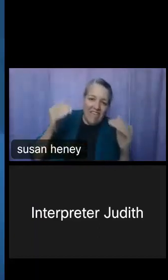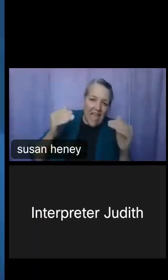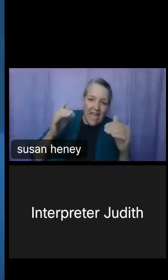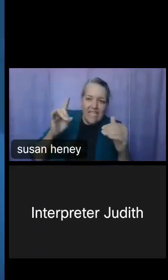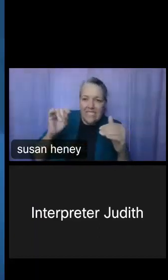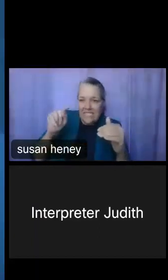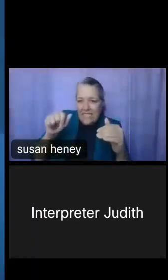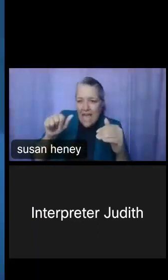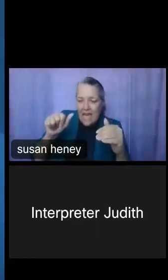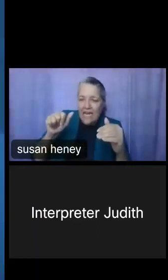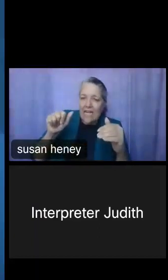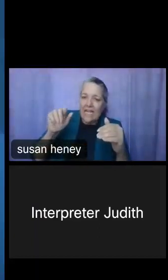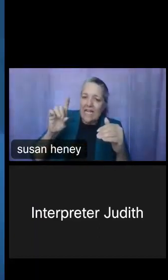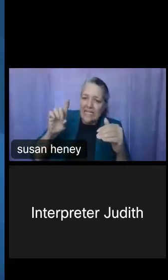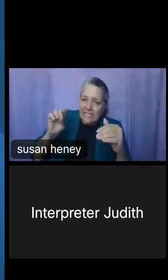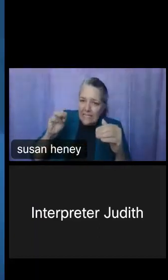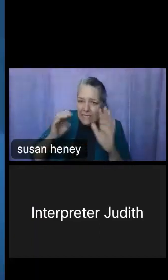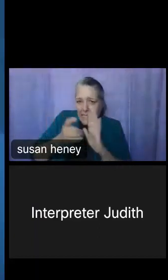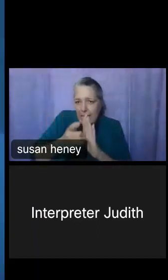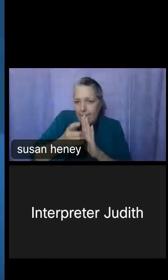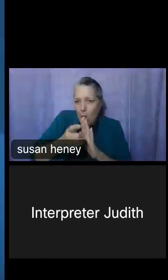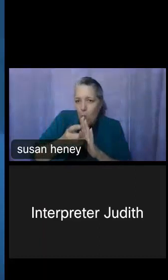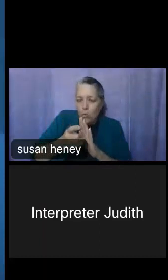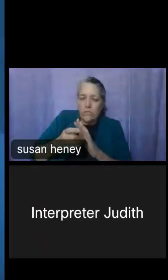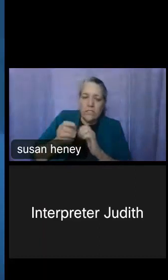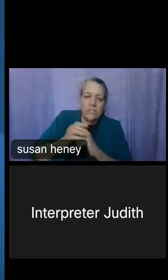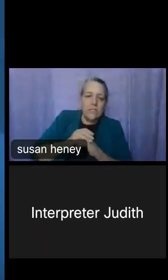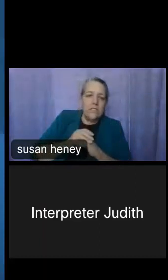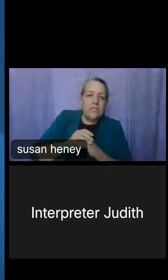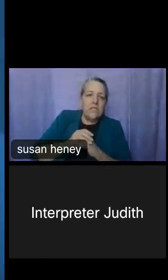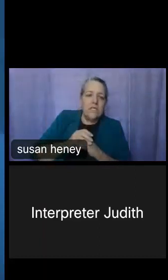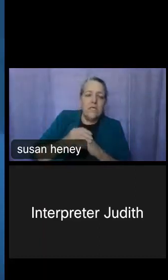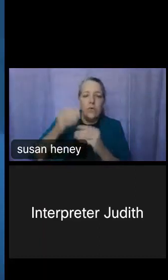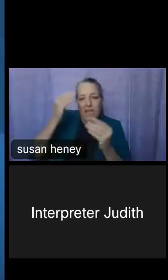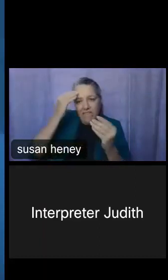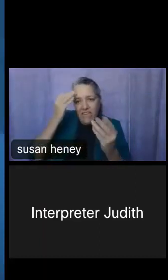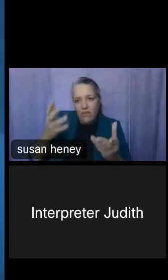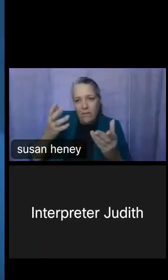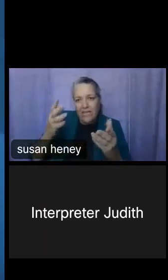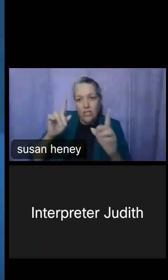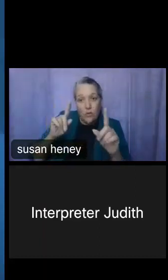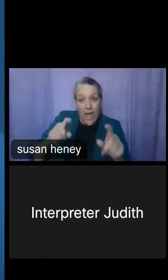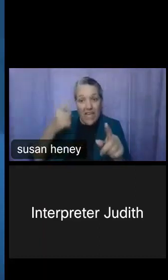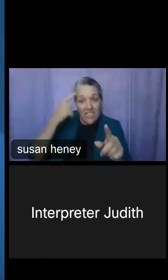of short how-to videos. We also have information to request a data training. So if you saw